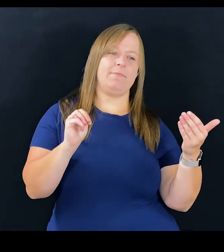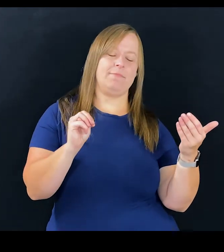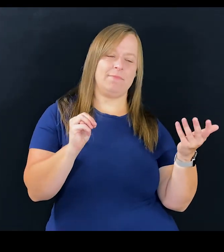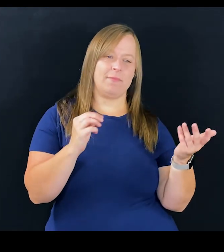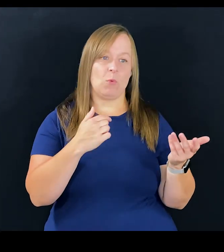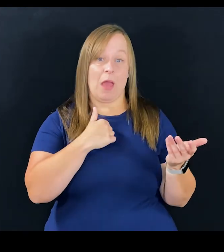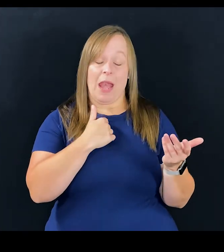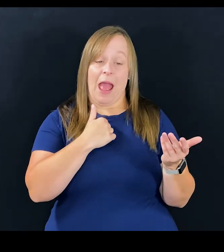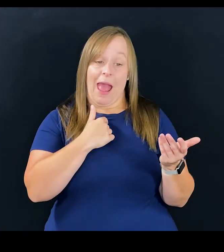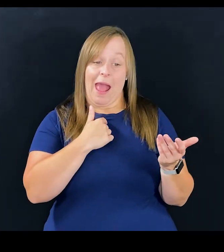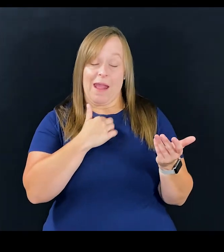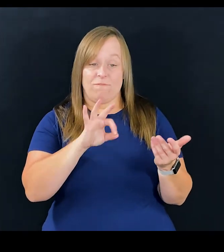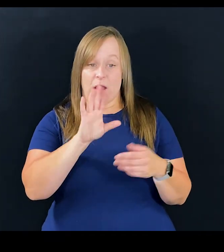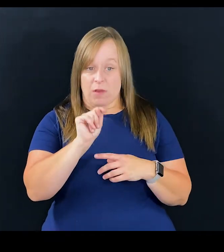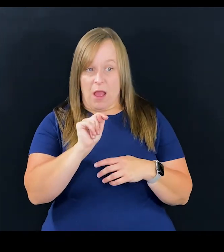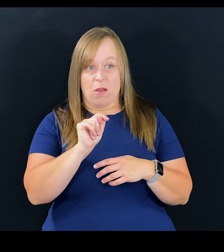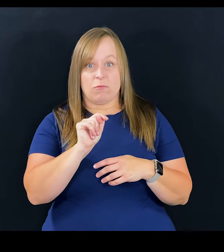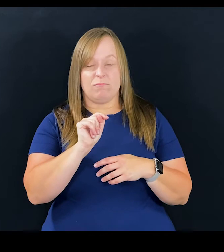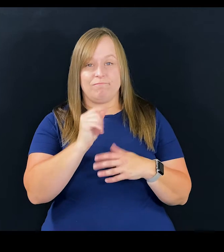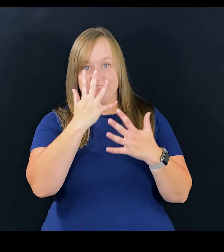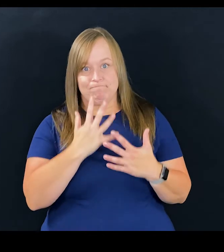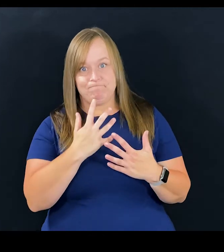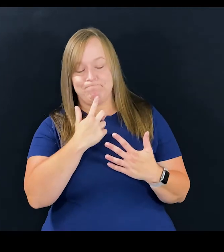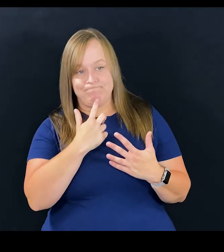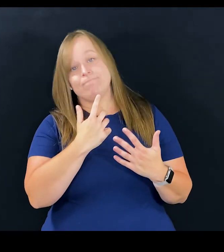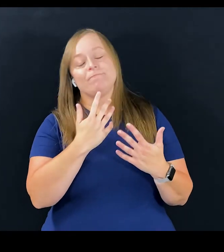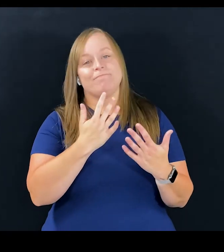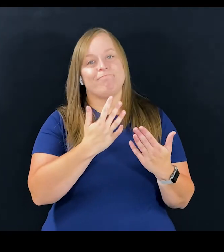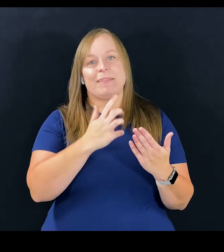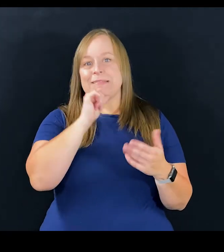What I have found discouraging is the lack of,